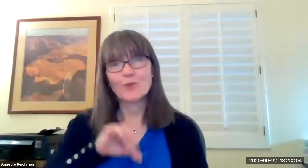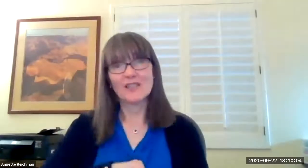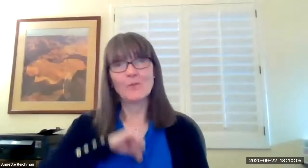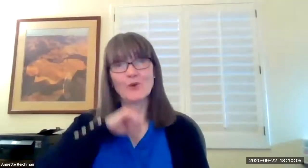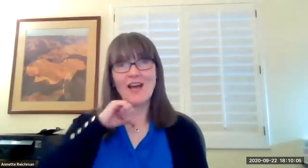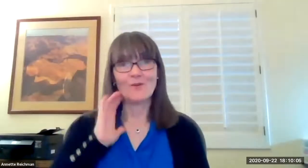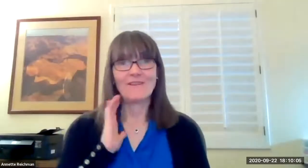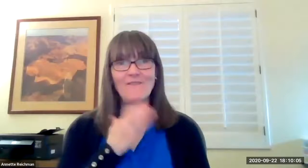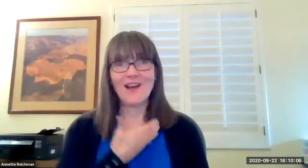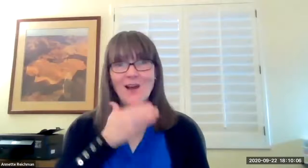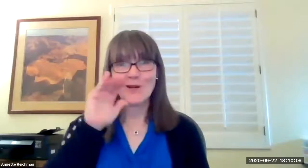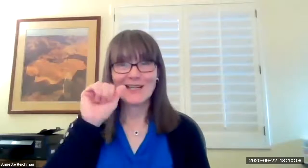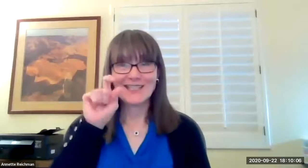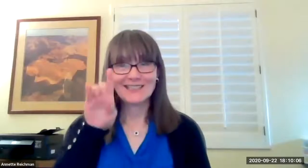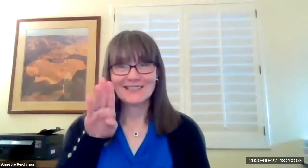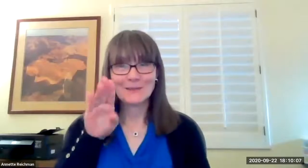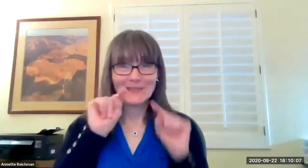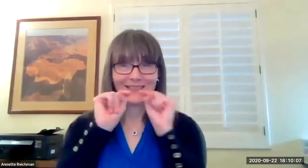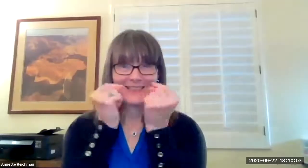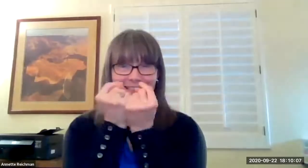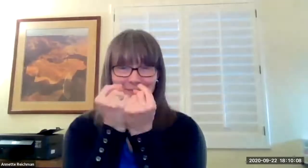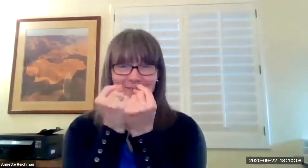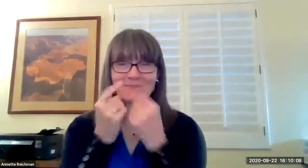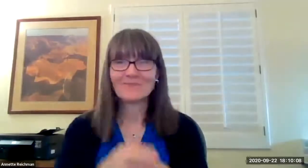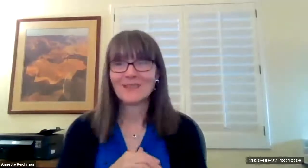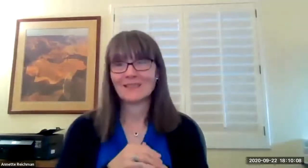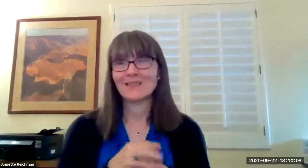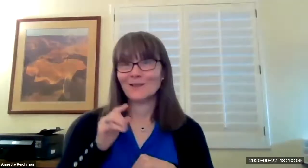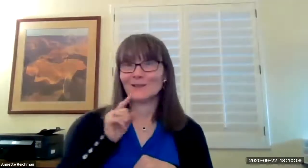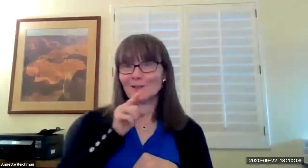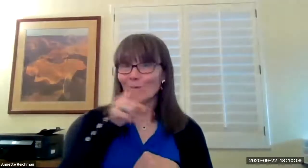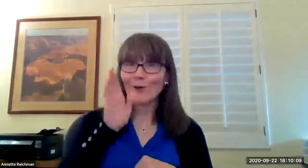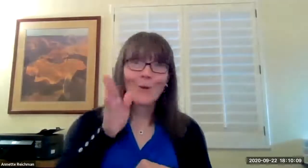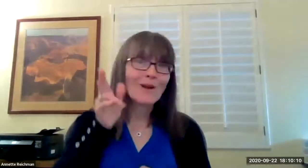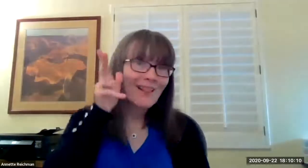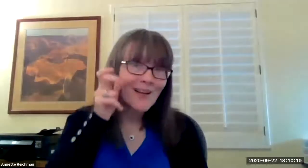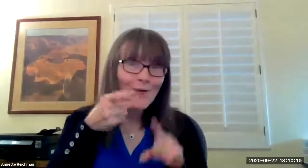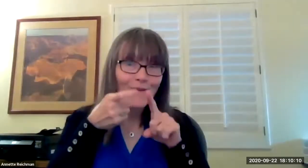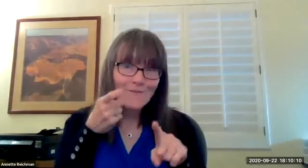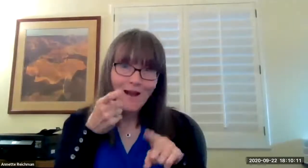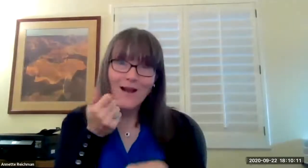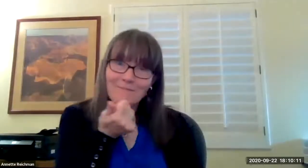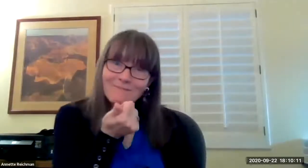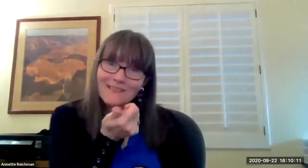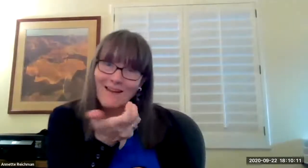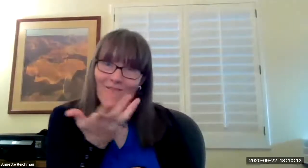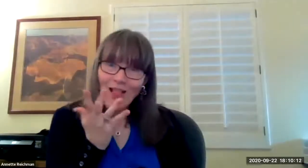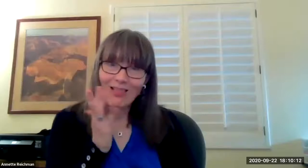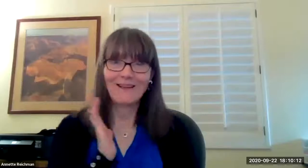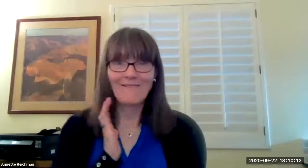and i think we've been successful i'm very proud of our asdb